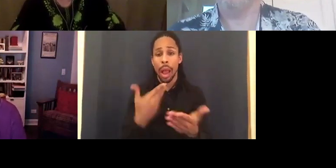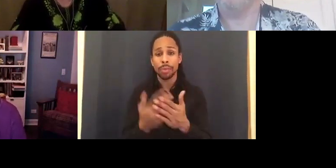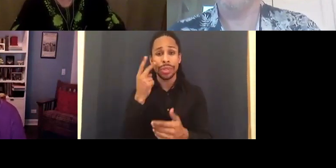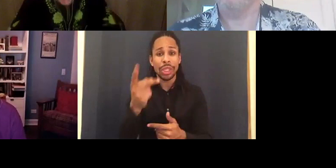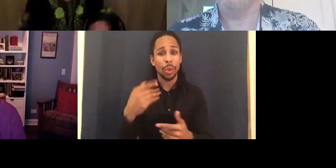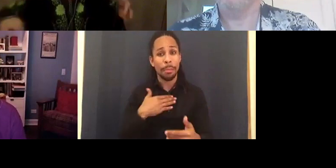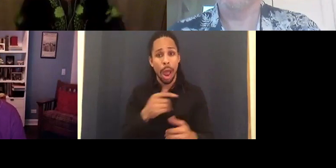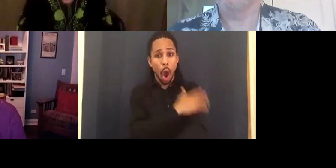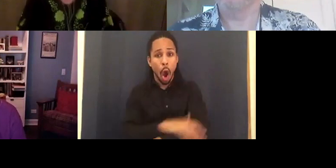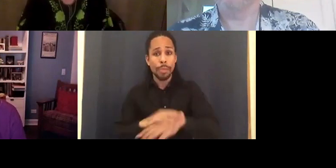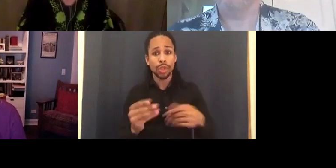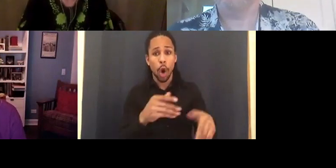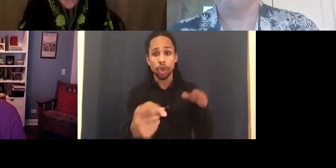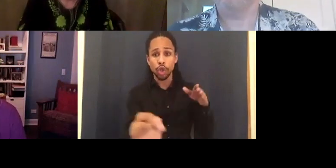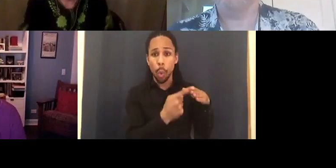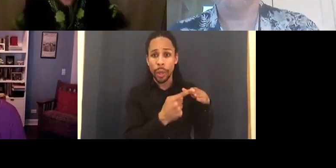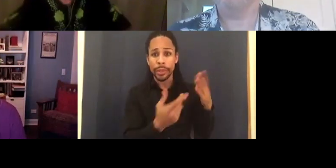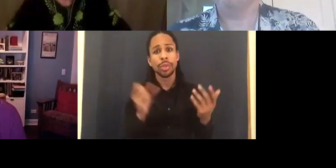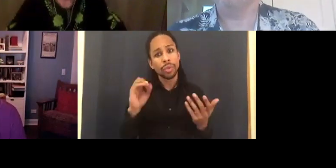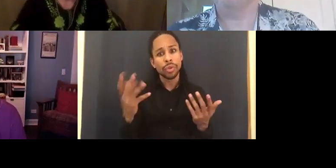difficult. Nobody talks like that.